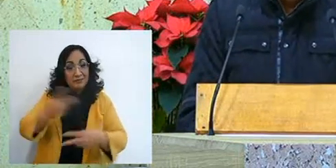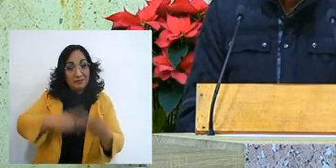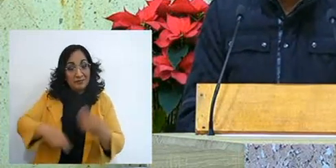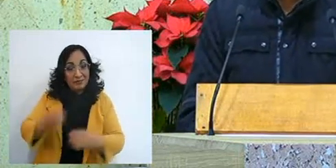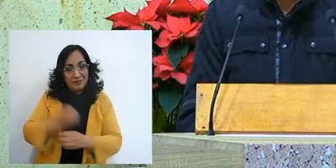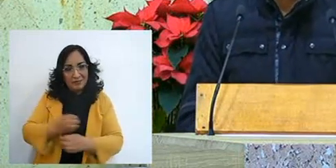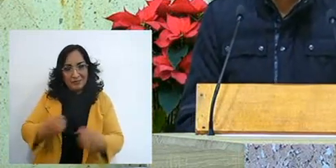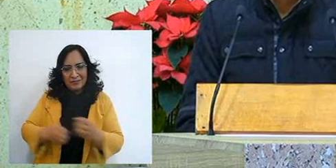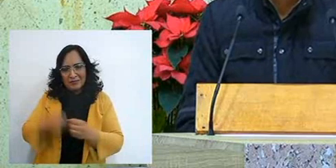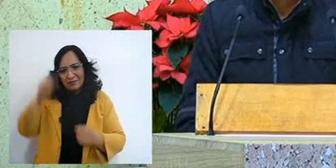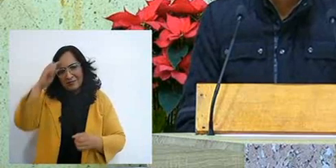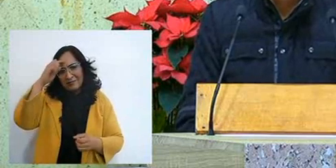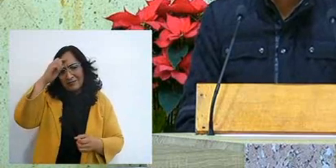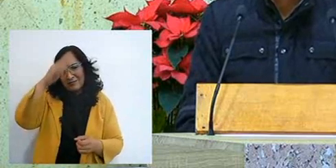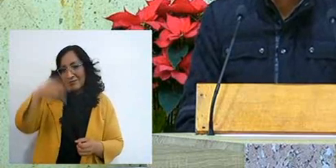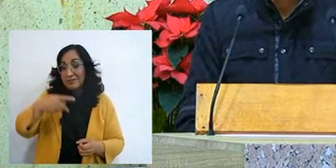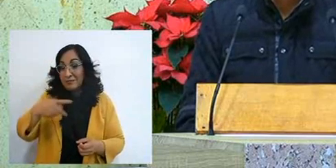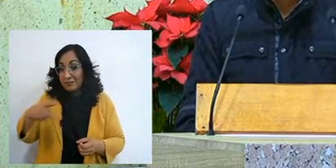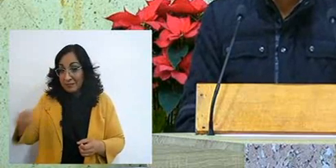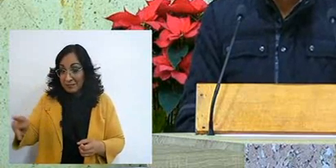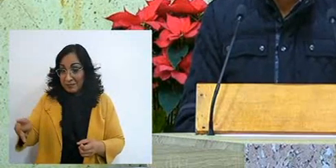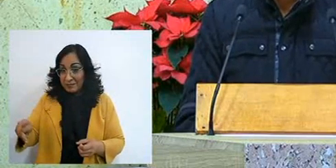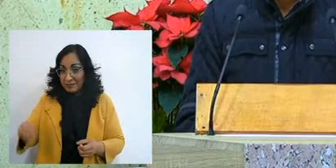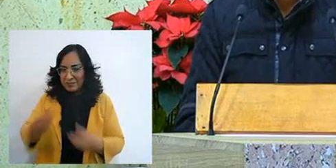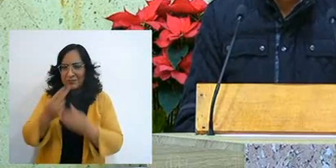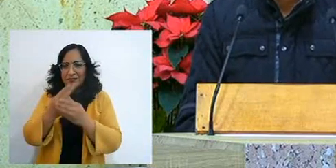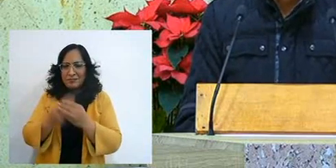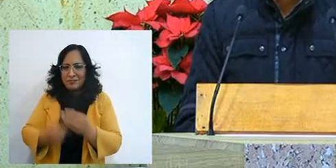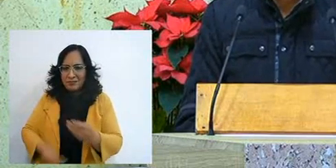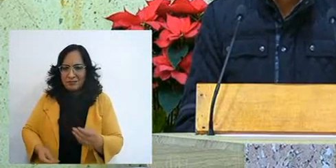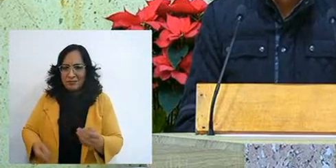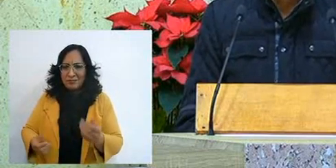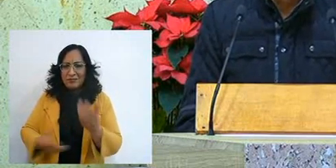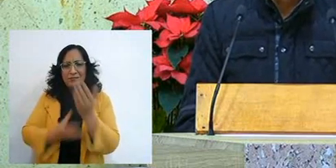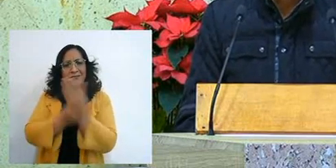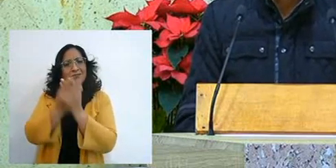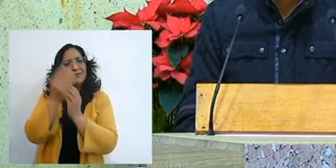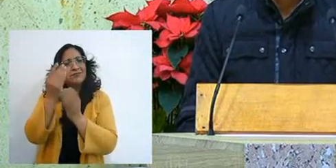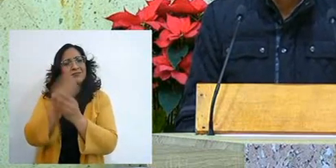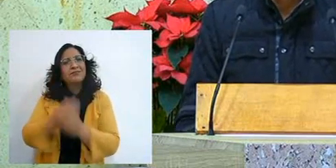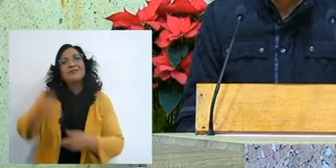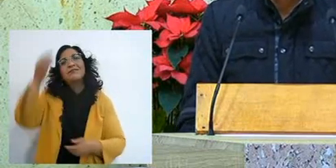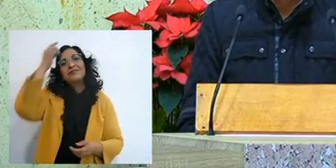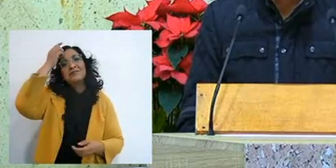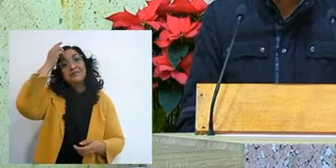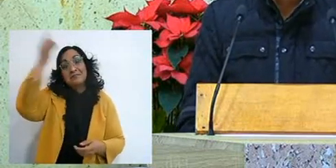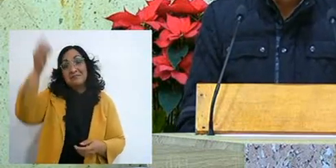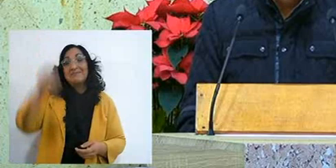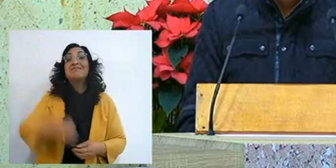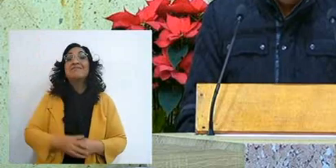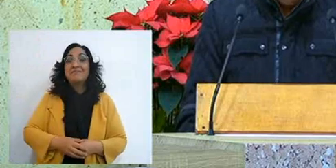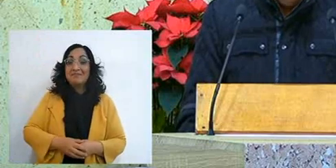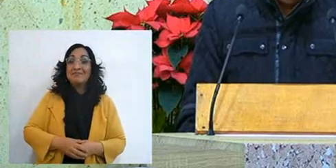but holding hands with God, we will be able to overcome all these types of situations,